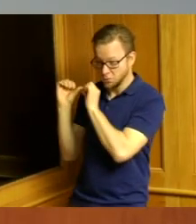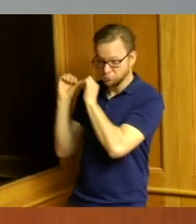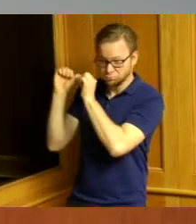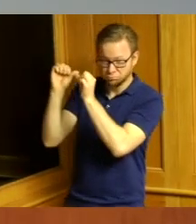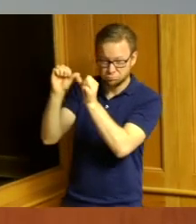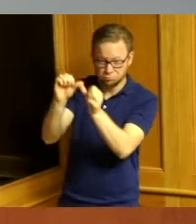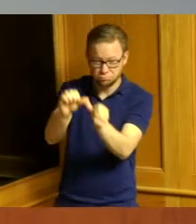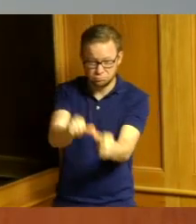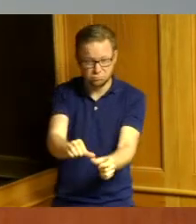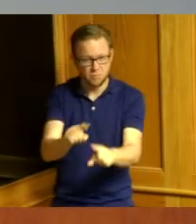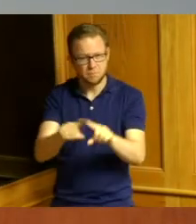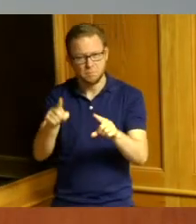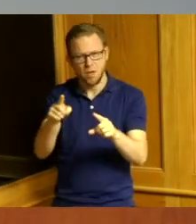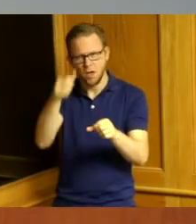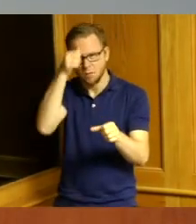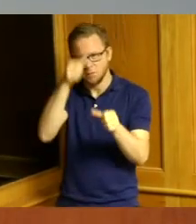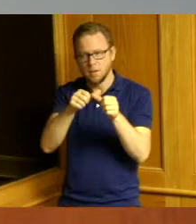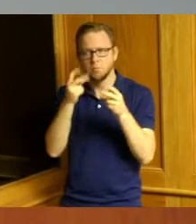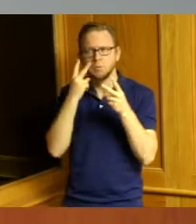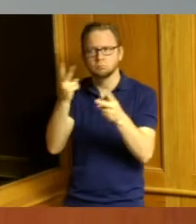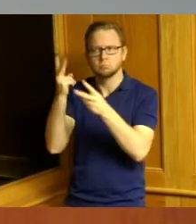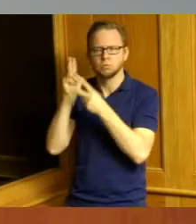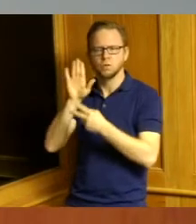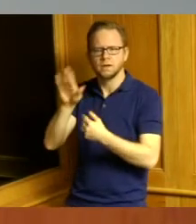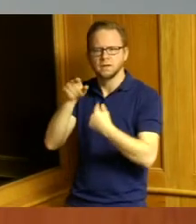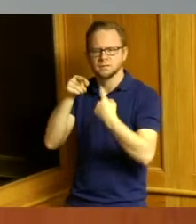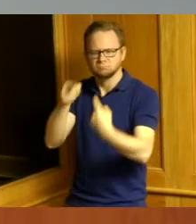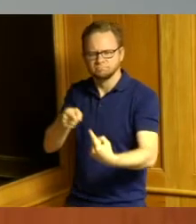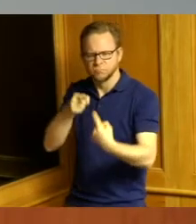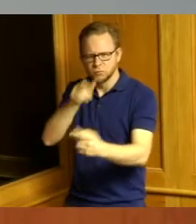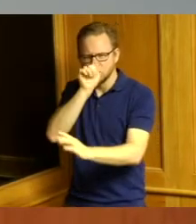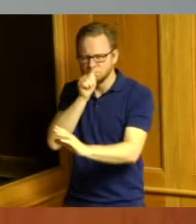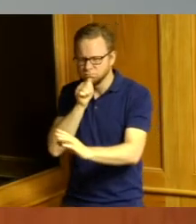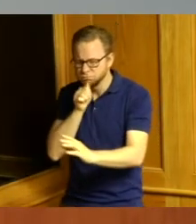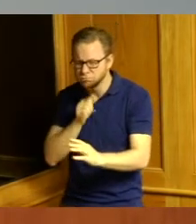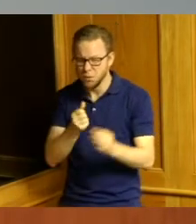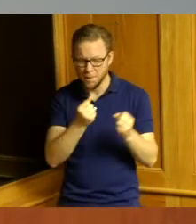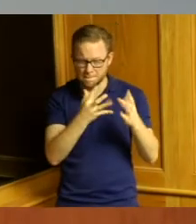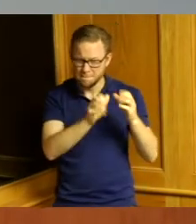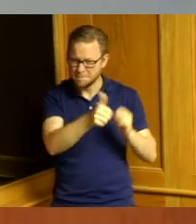the struggle that not only he went through but so many went through to make the progress that